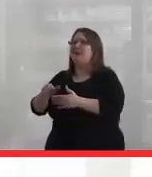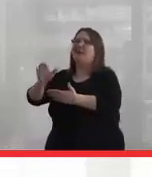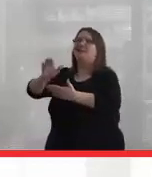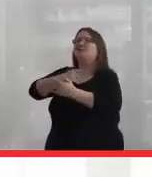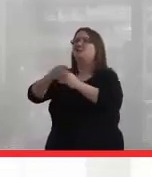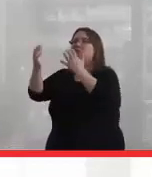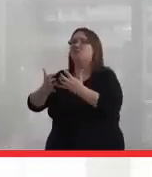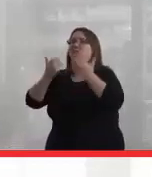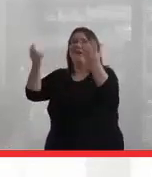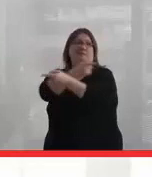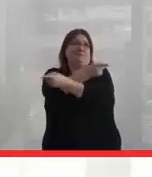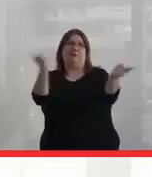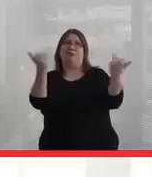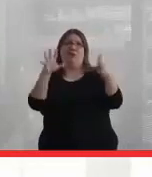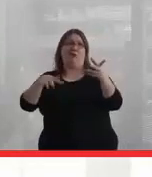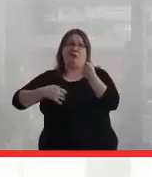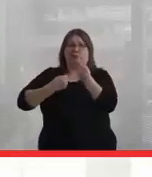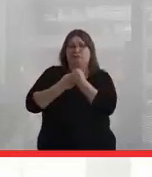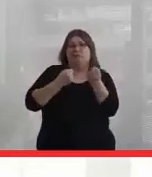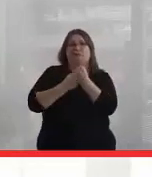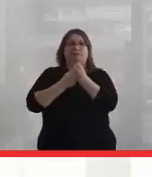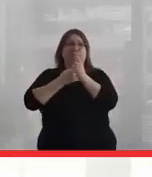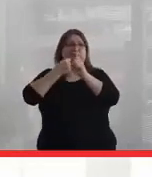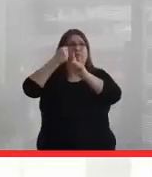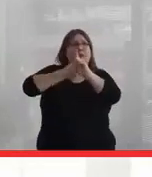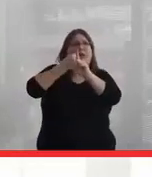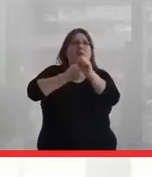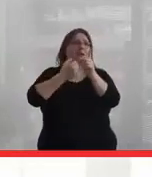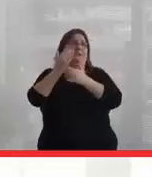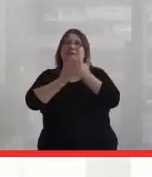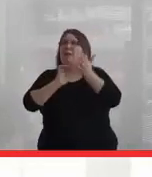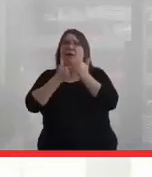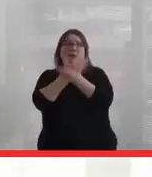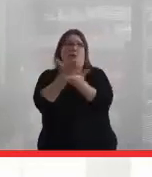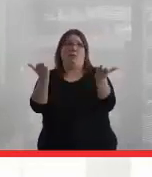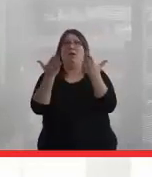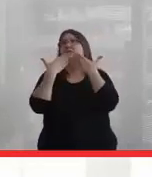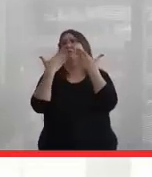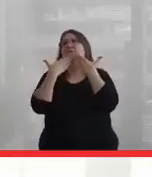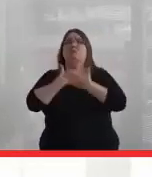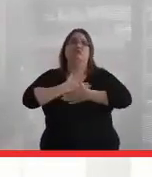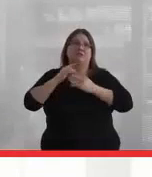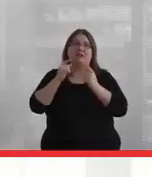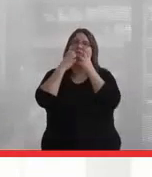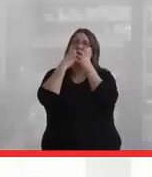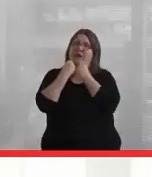All of you are probably already allies or supporters in some way, shape, or form, and I appreciate that and I value that.